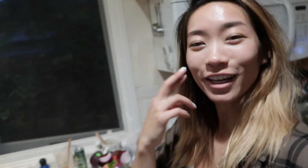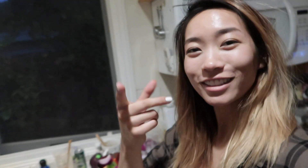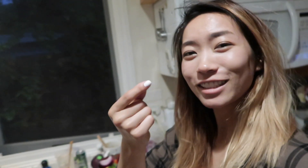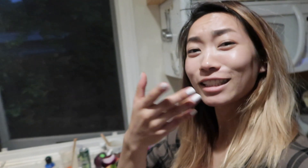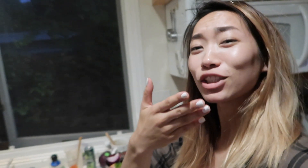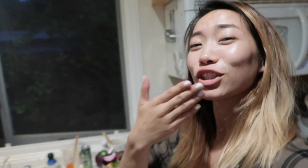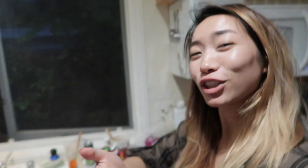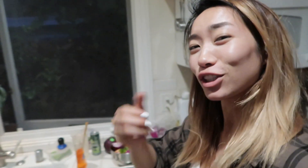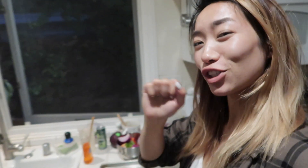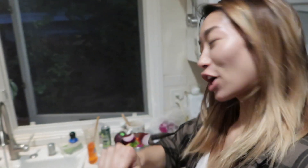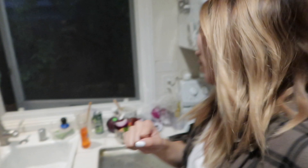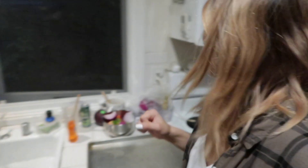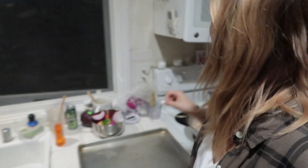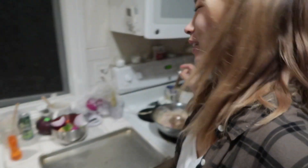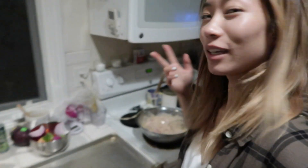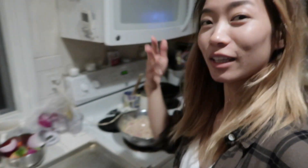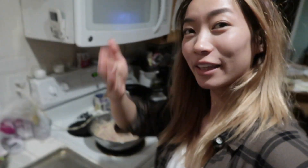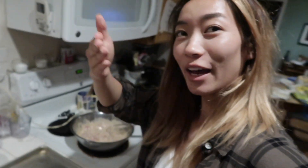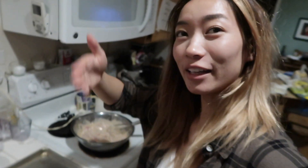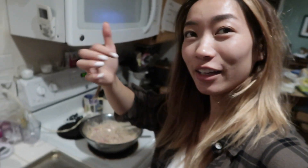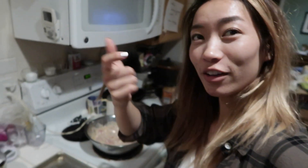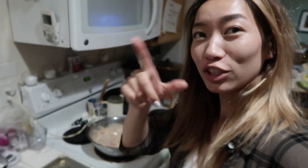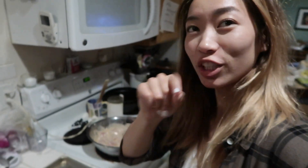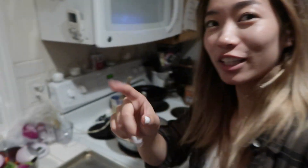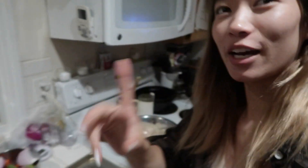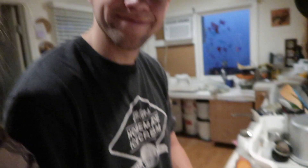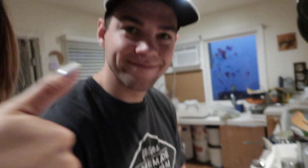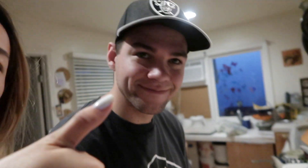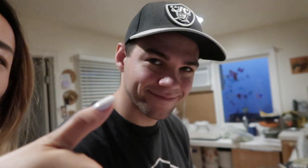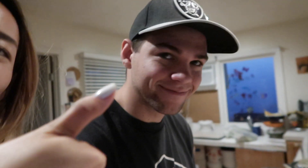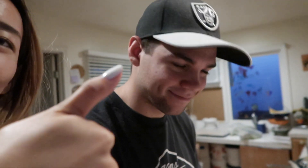Ryan did a good job cutting all the chicken up E: Good job, Babe!